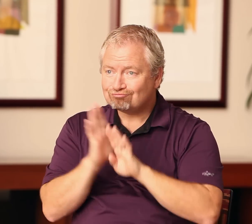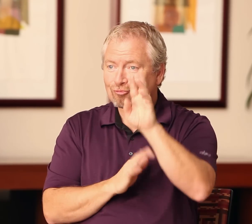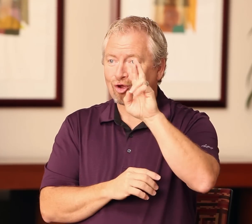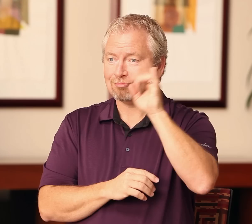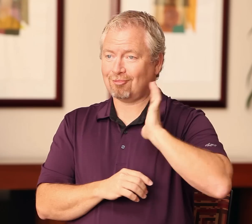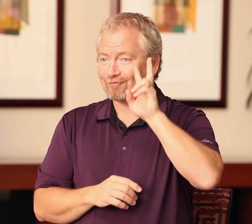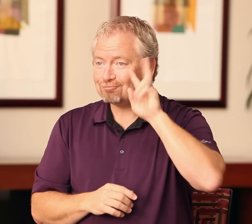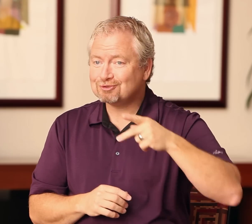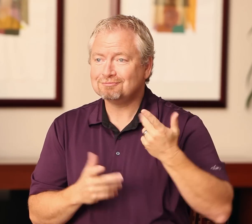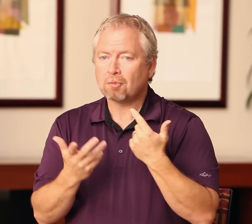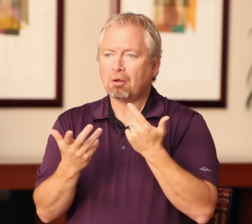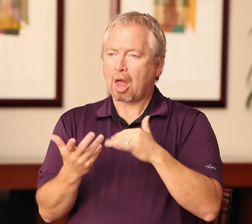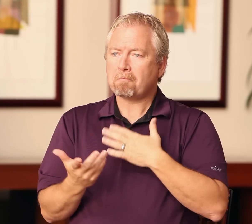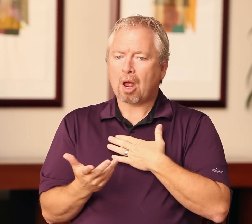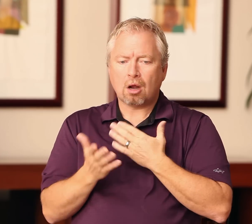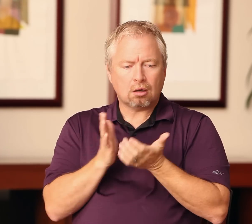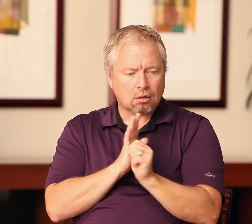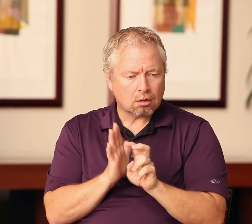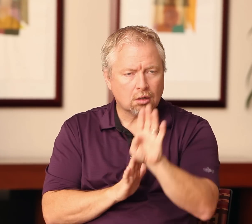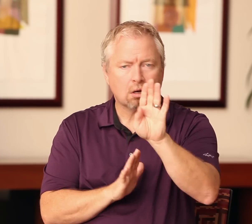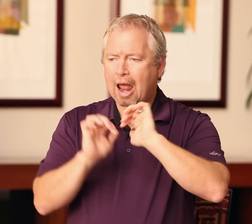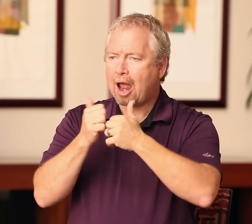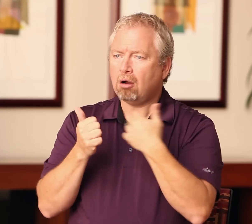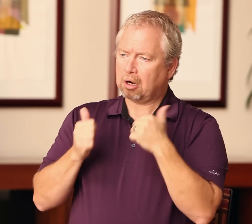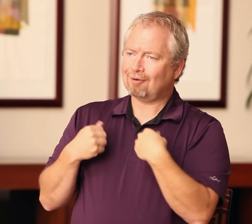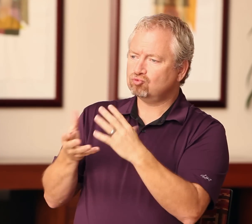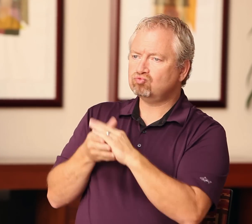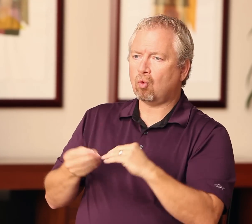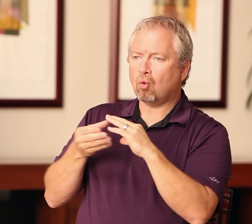I think that we don't share a lot of the stories that we should. I work largely alone, other